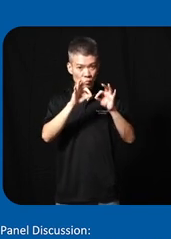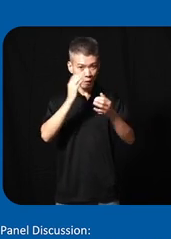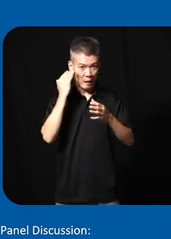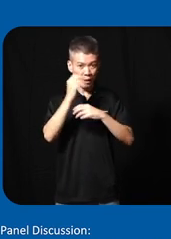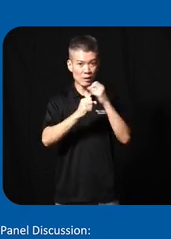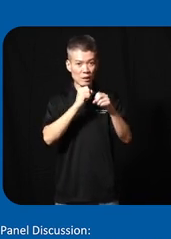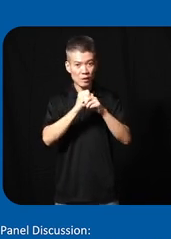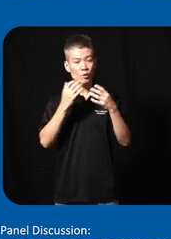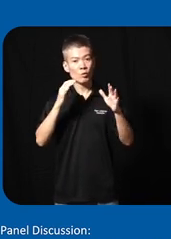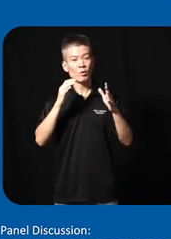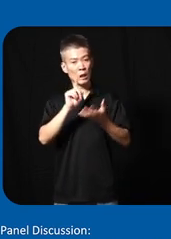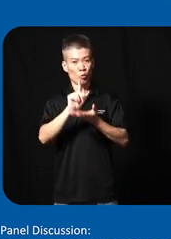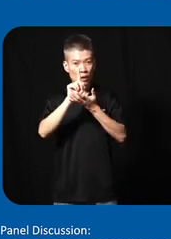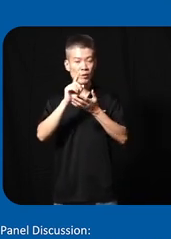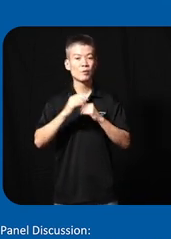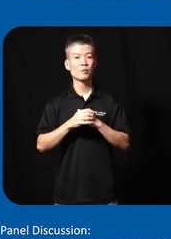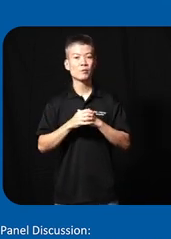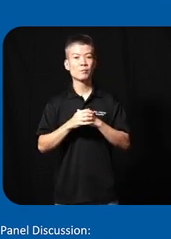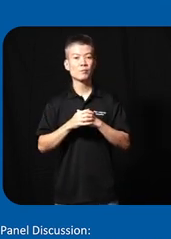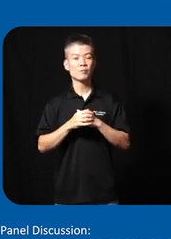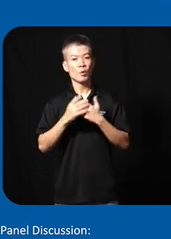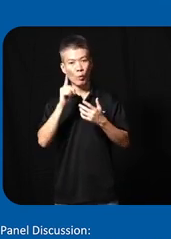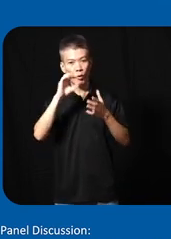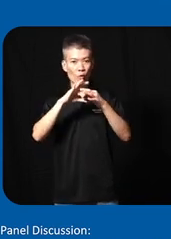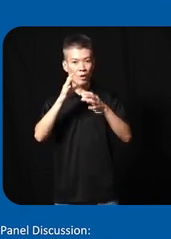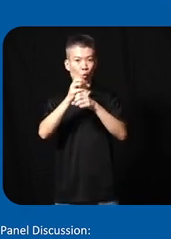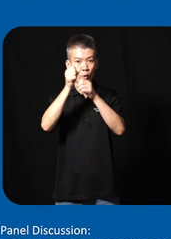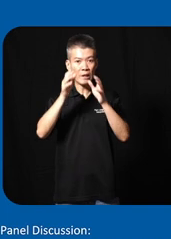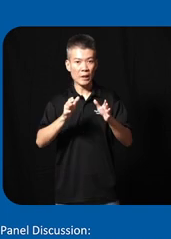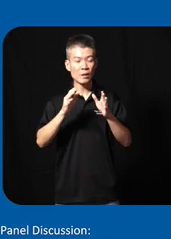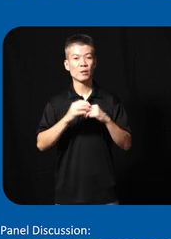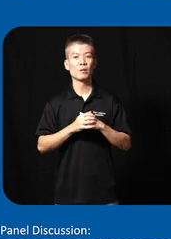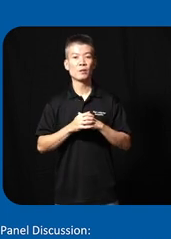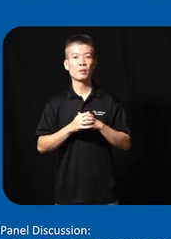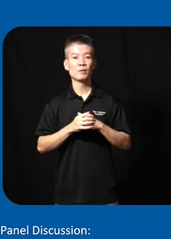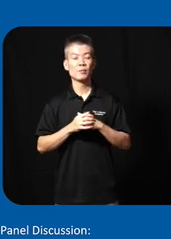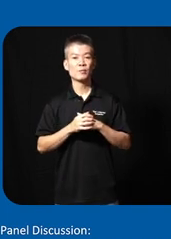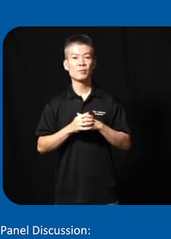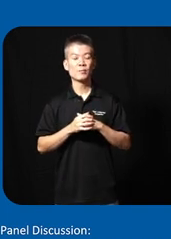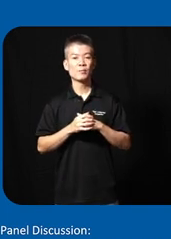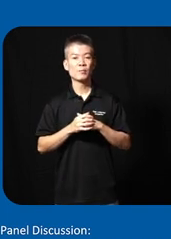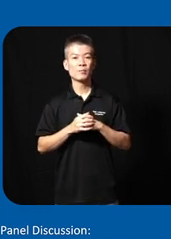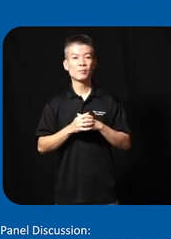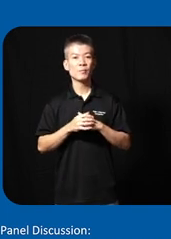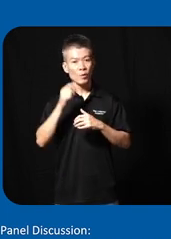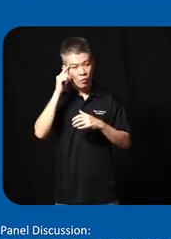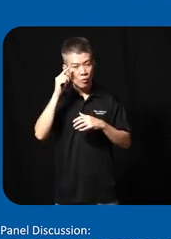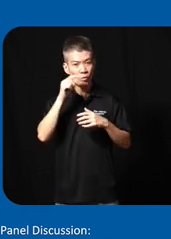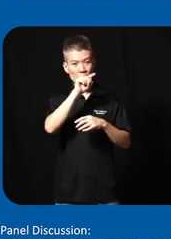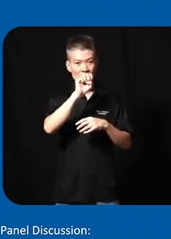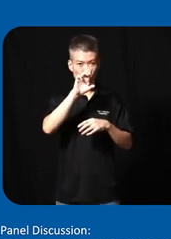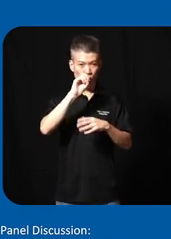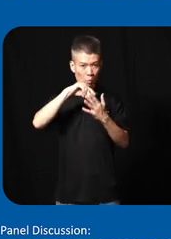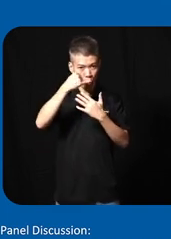year we are privileged to be uh one of the winners for the uh zero project award which is the reason